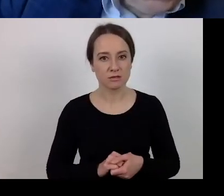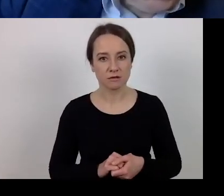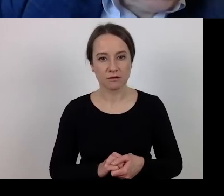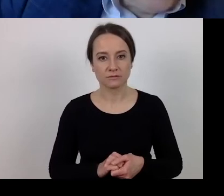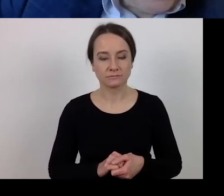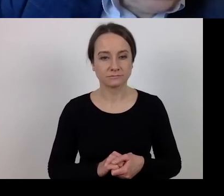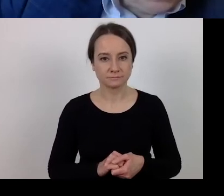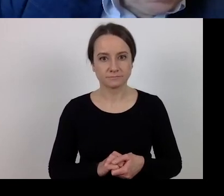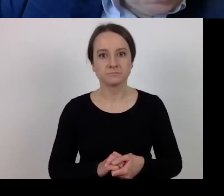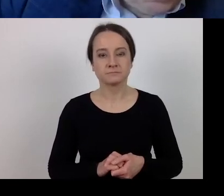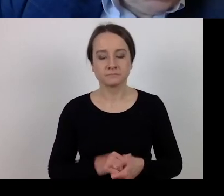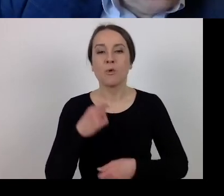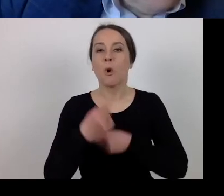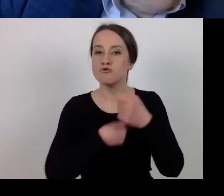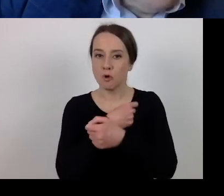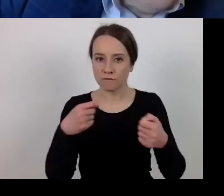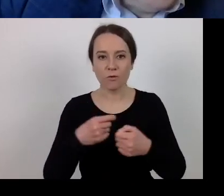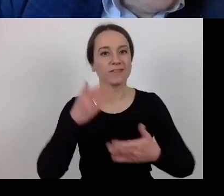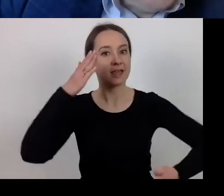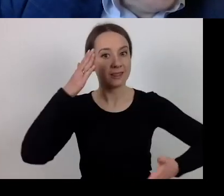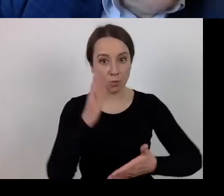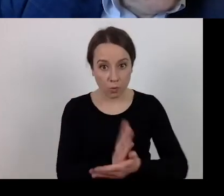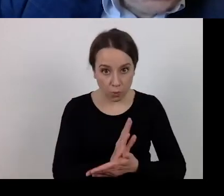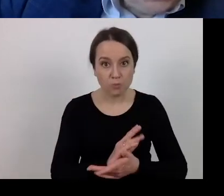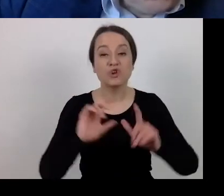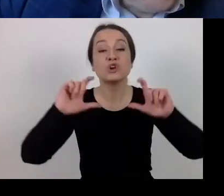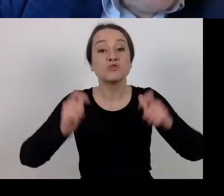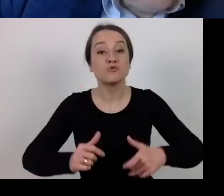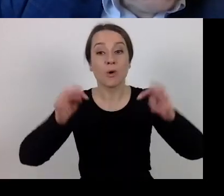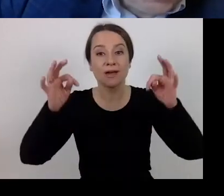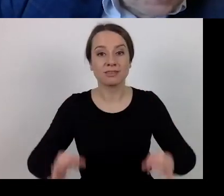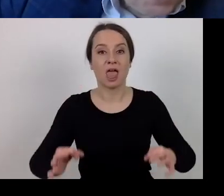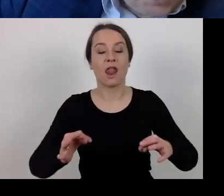agreements in force during the suspension period.